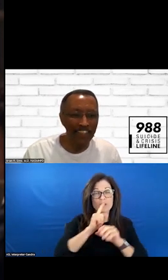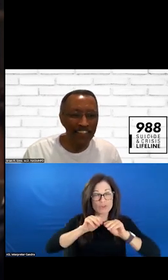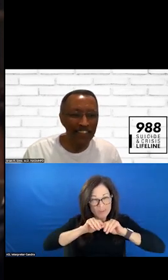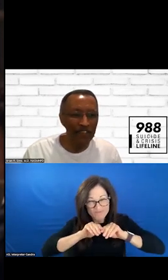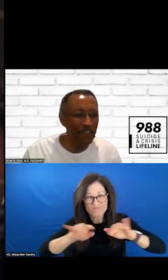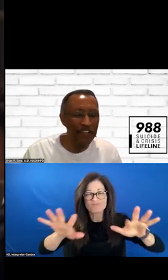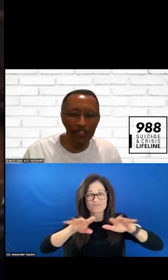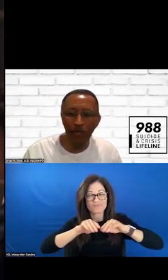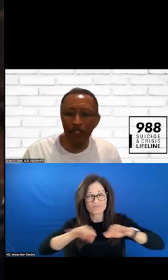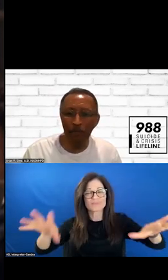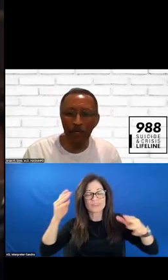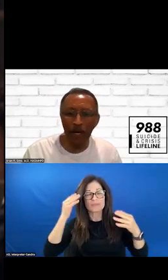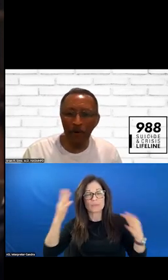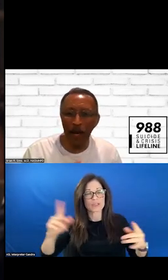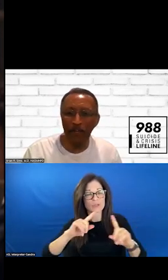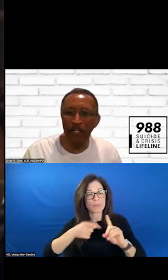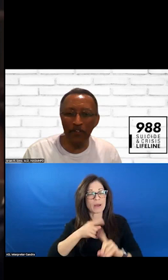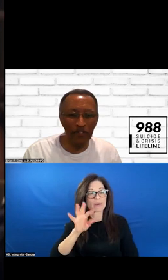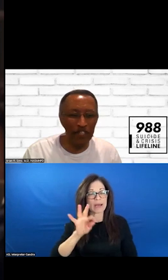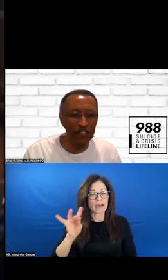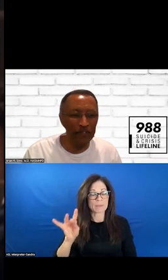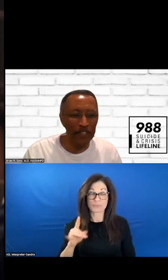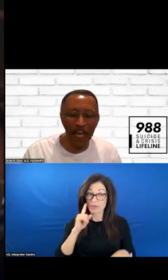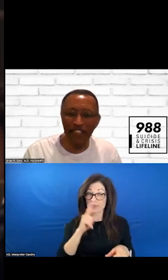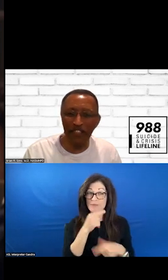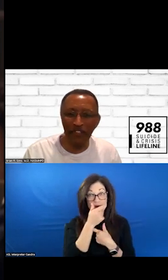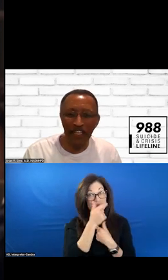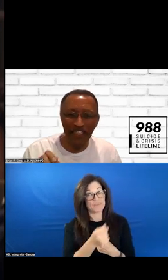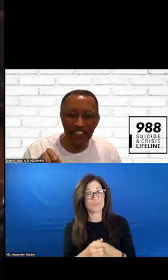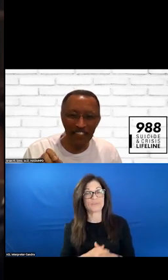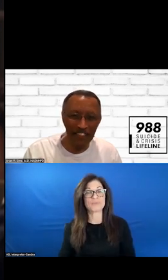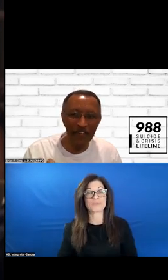I FOUND THIS ONE TO BE REALLY INTERESTING. WHAT I WOULD LIKE TO DO IS JUST SHOW